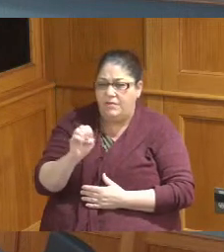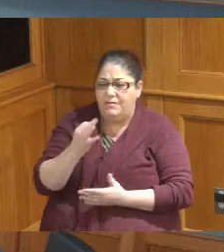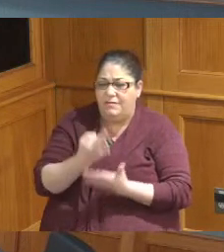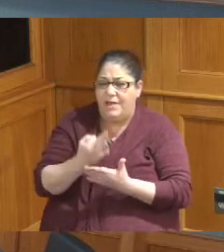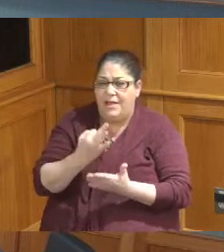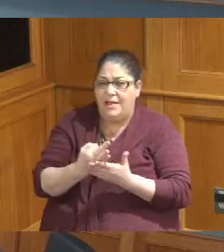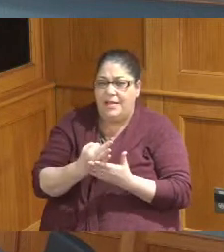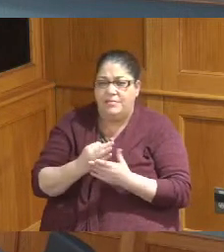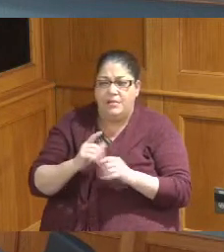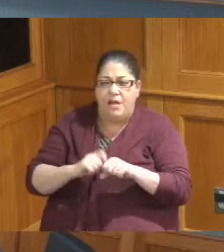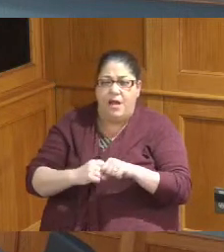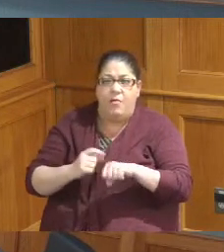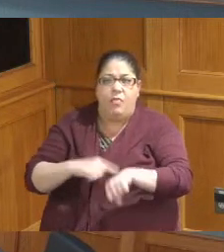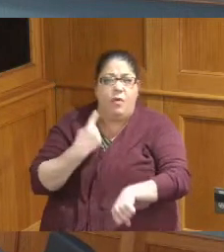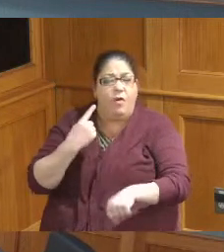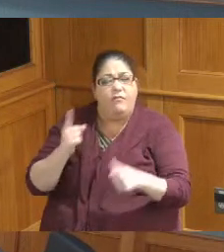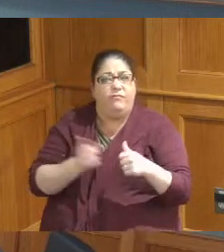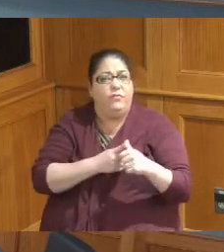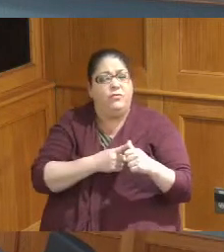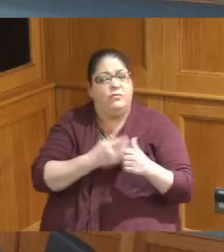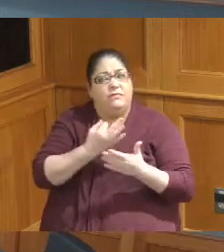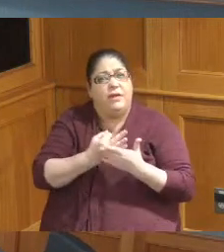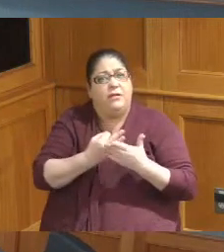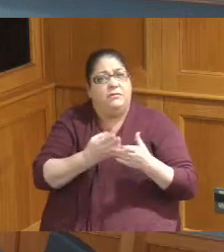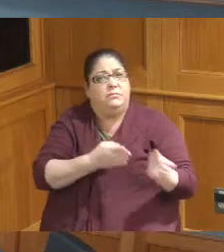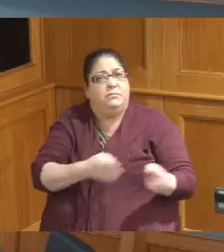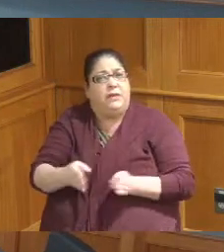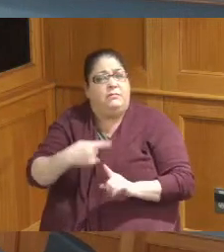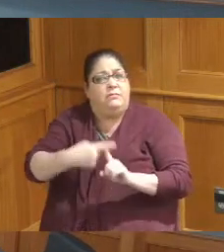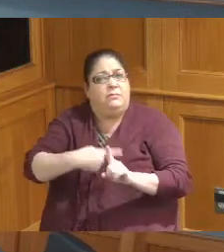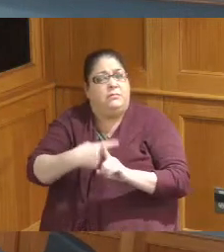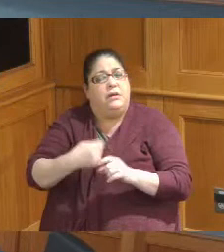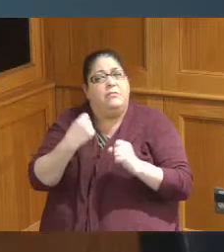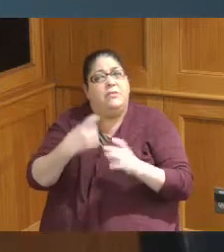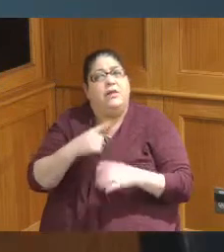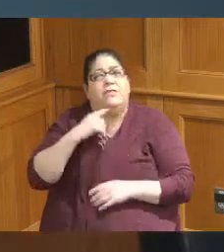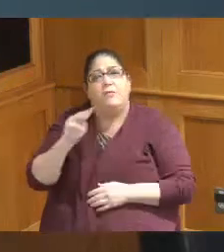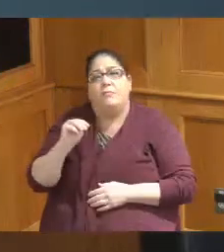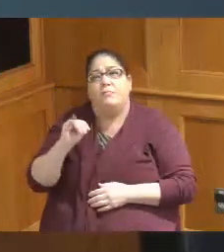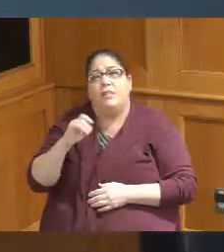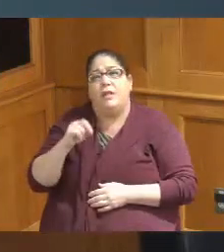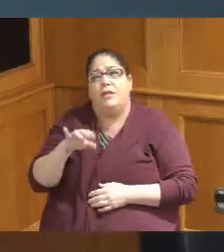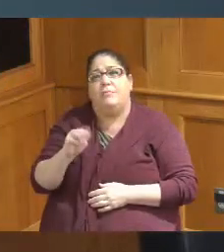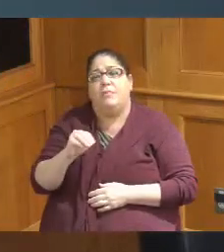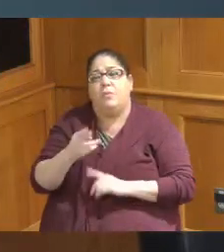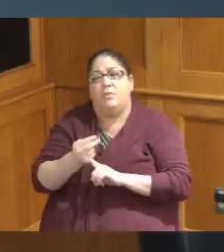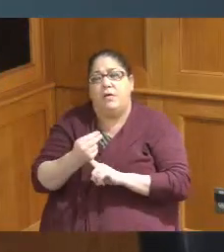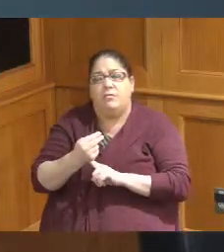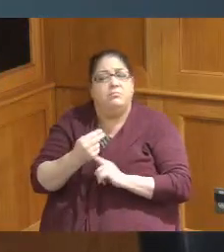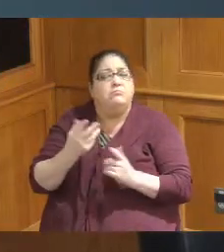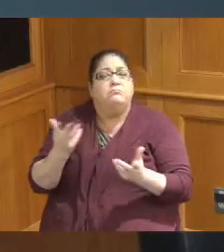you finance originally for the for this Millennium I wasn't here so yeah how what was the the